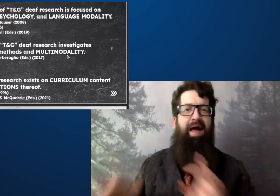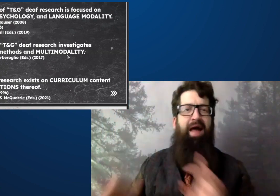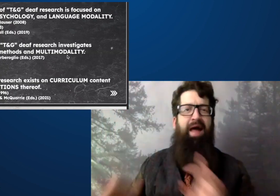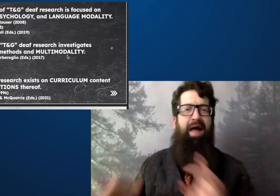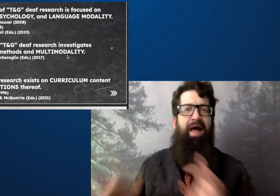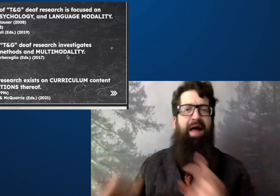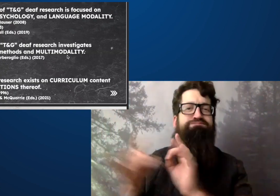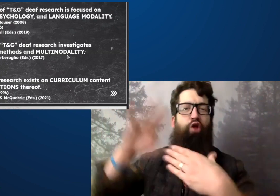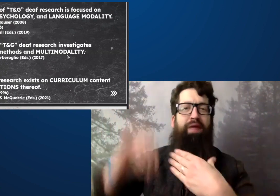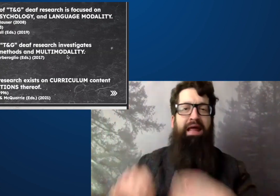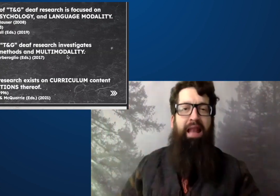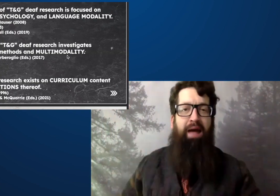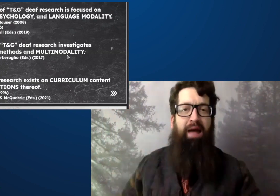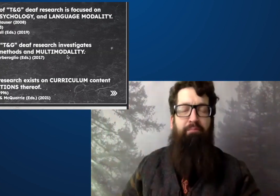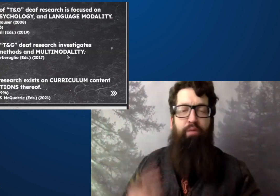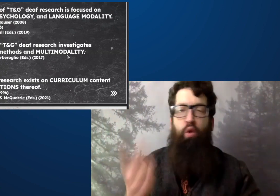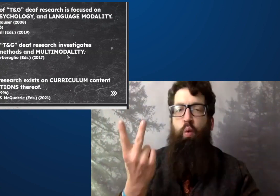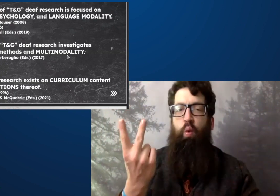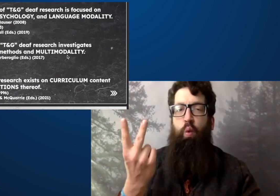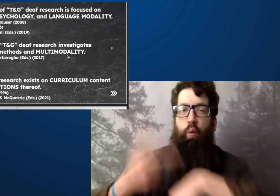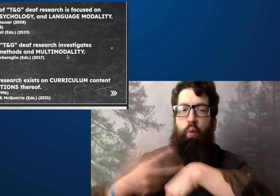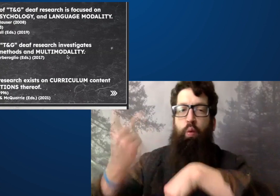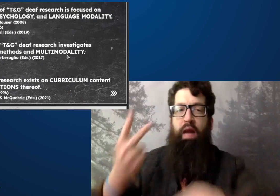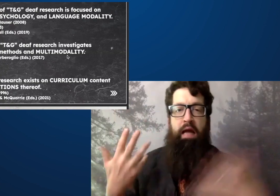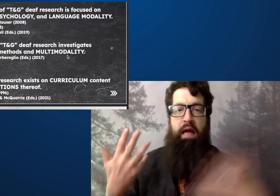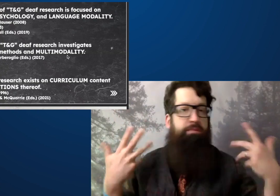Migatsky's text.